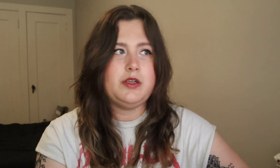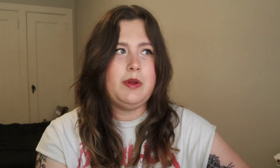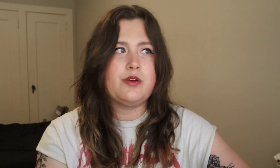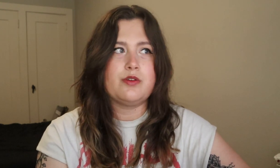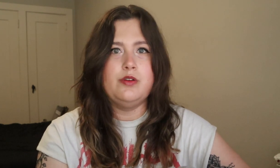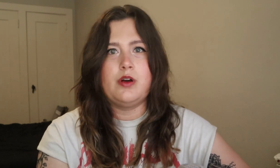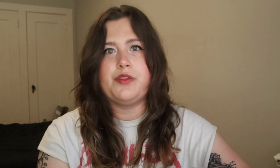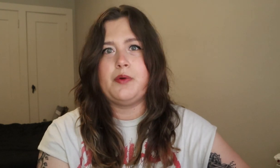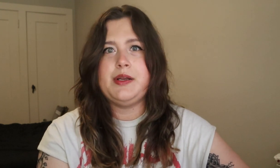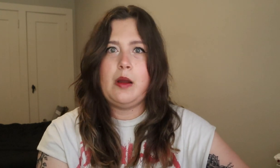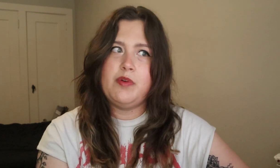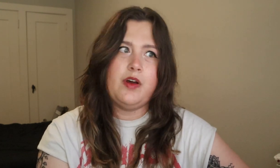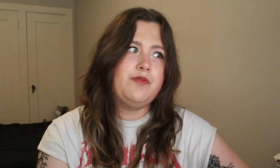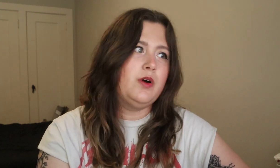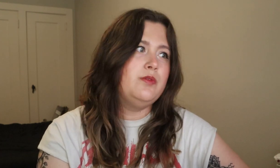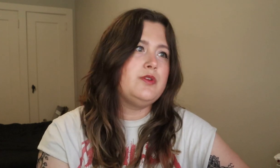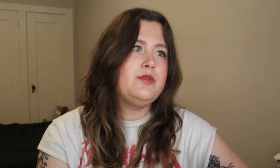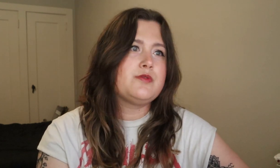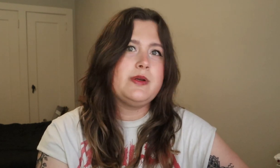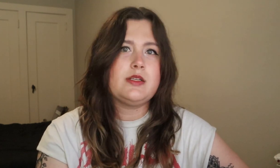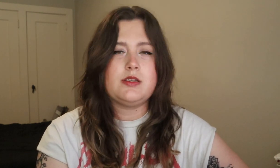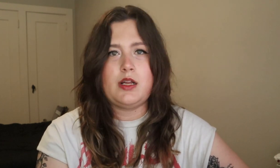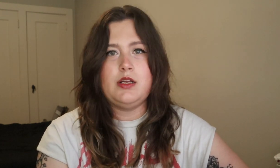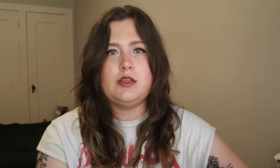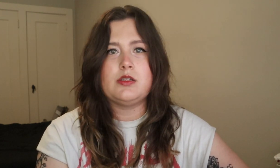to make sure you got the right type of headphones, you tweak the settings